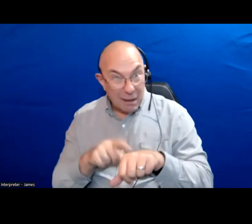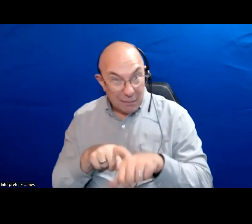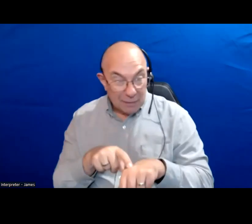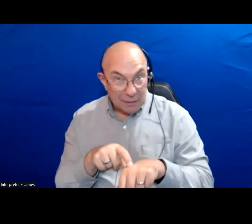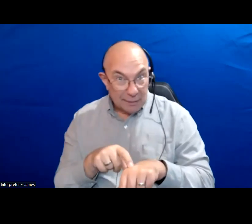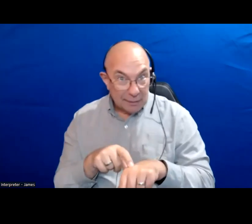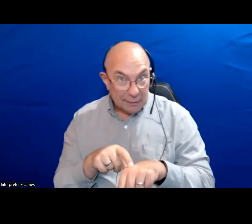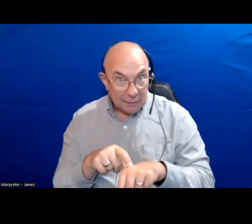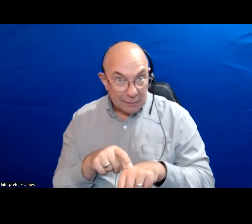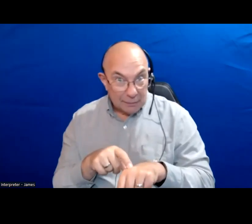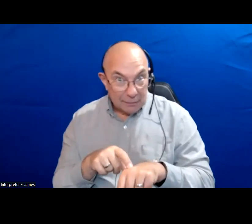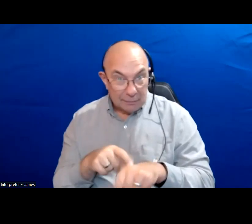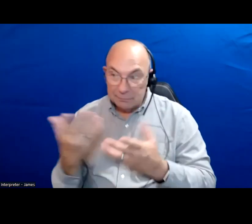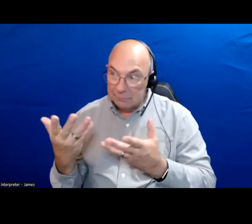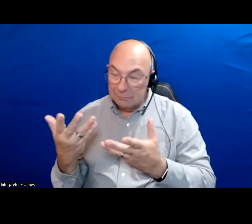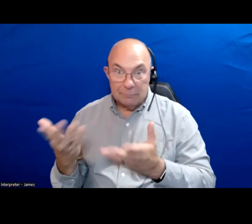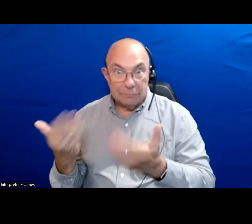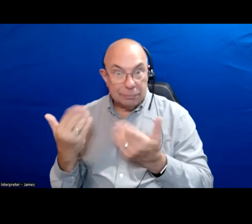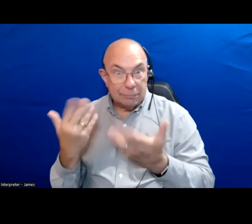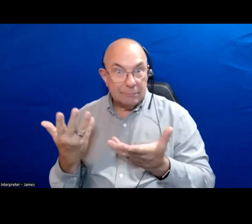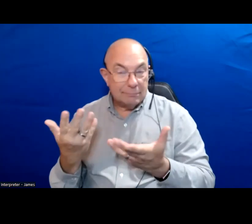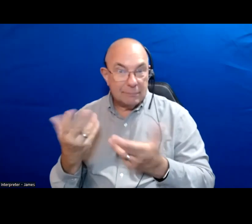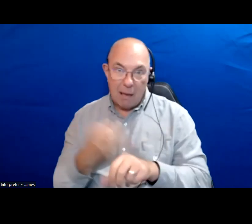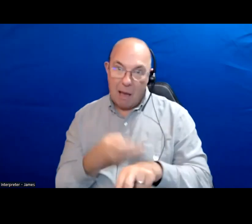And we do not have a counsel to get out the vote. It is going to be hard as well.